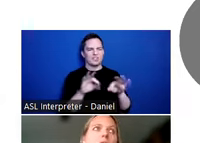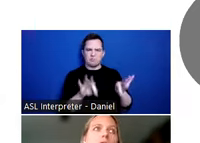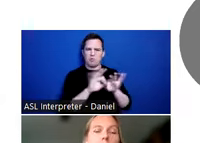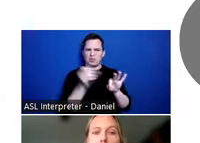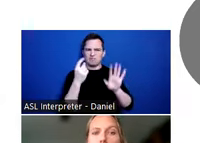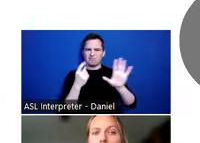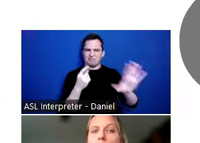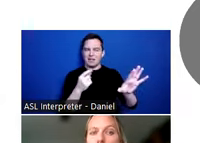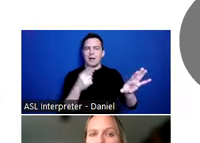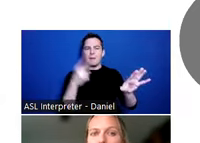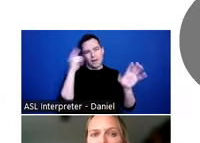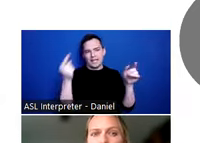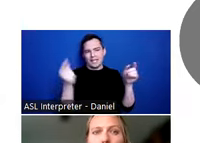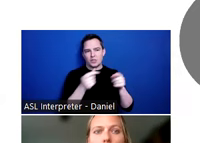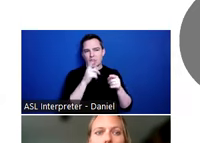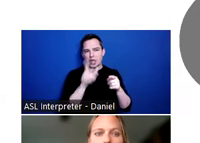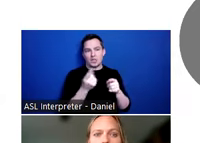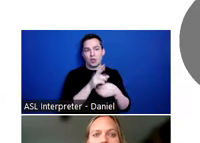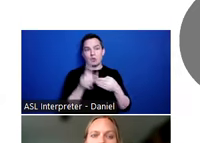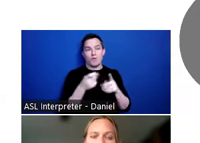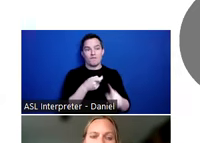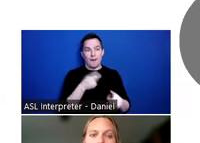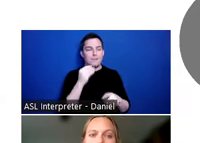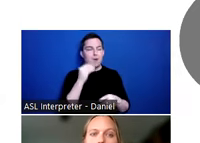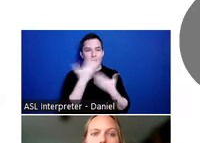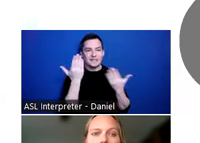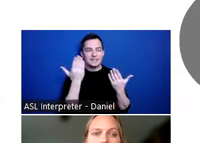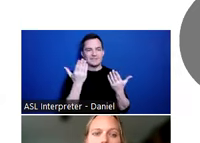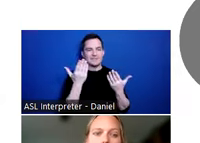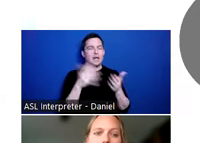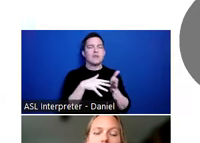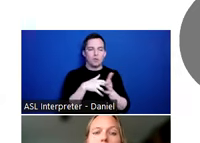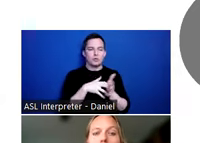injury is not just a result of homelessness and the vulnerabilities of being unhoused,